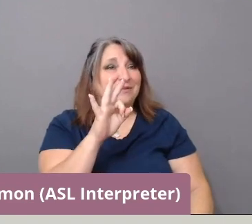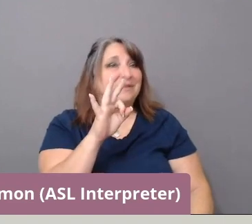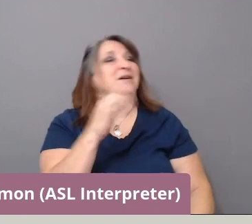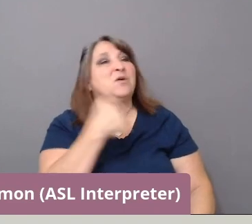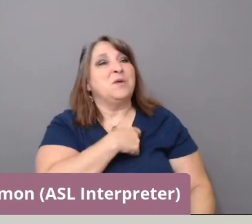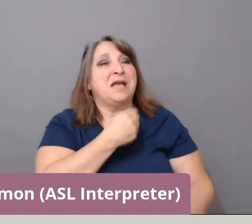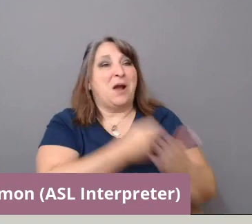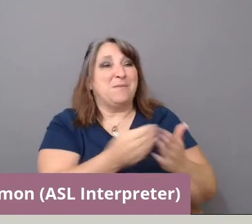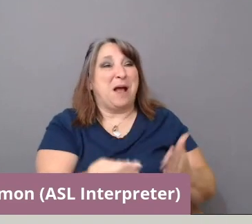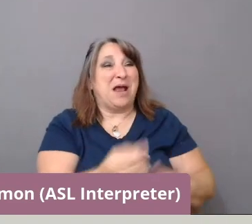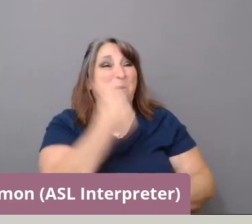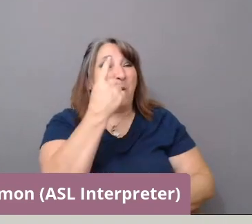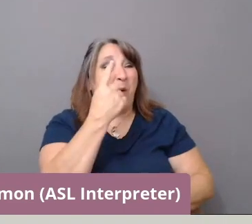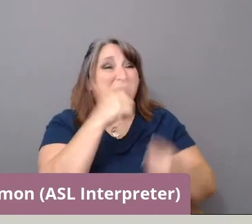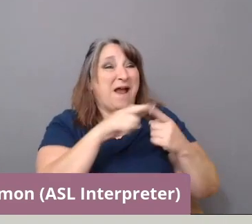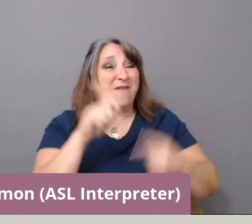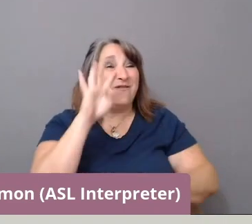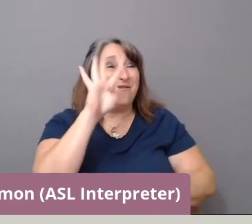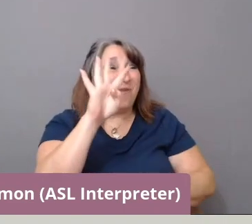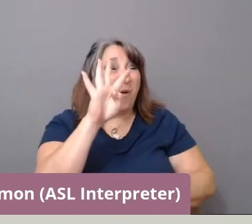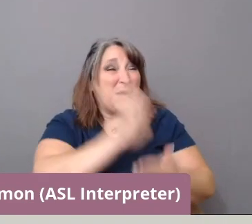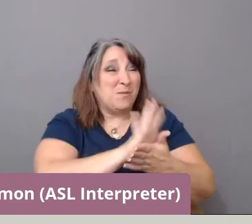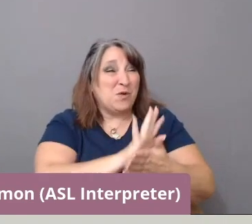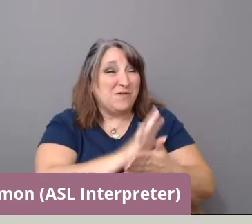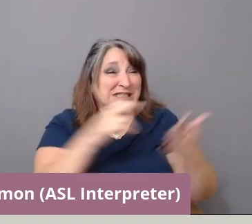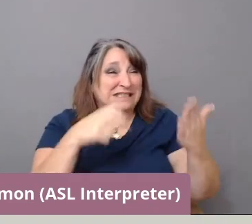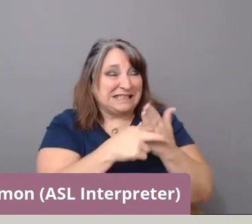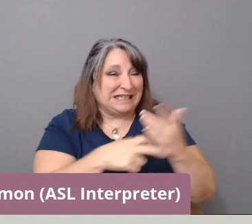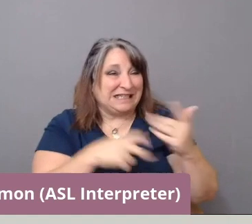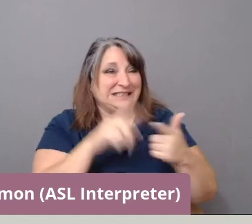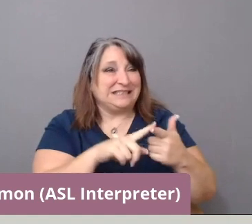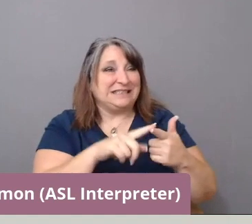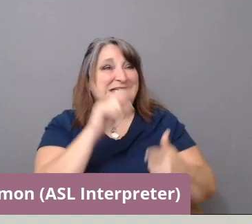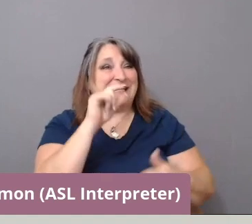right now, if we are in the indexing, hyper indexing